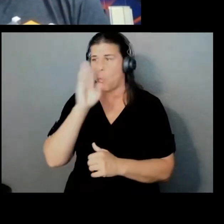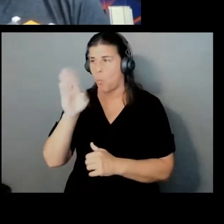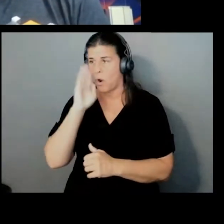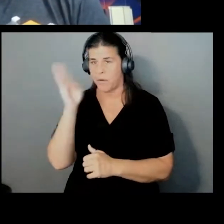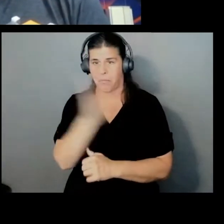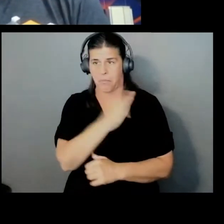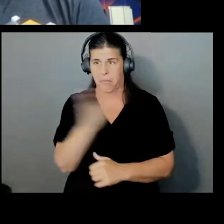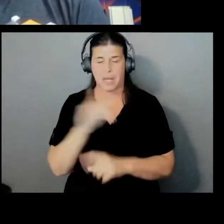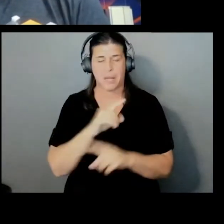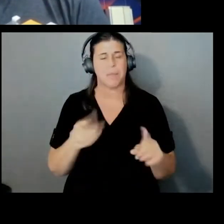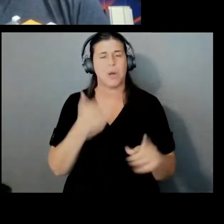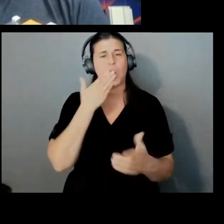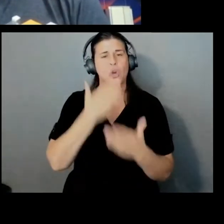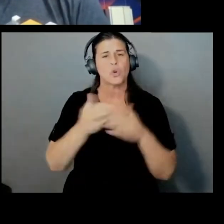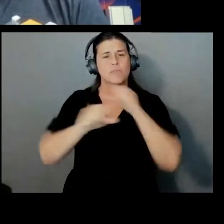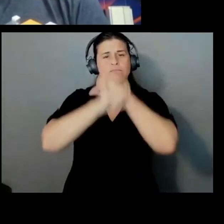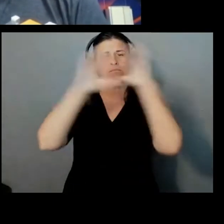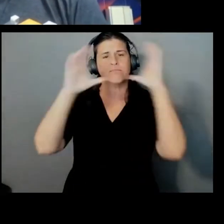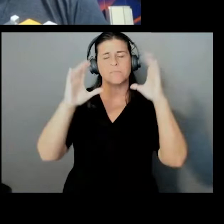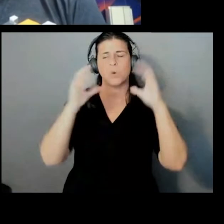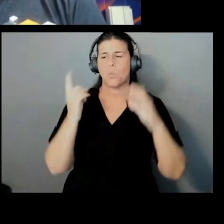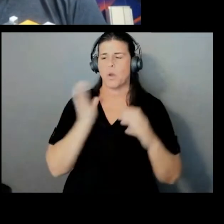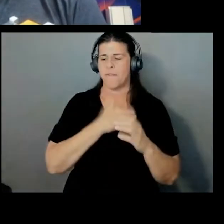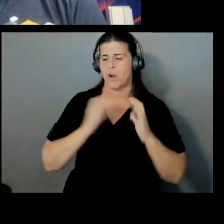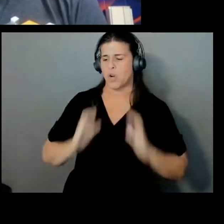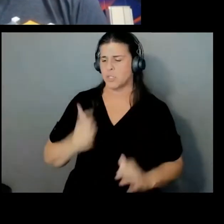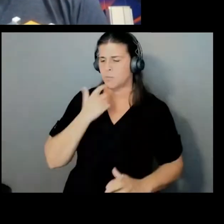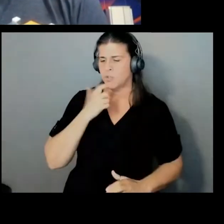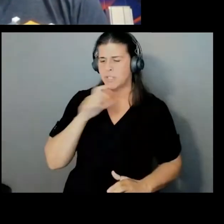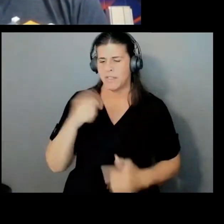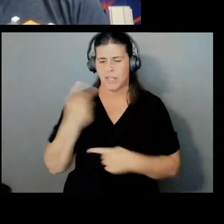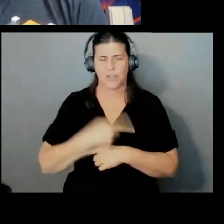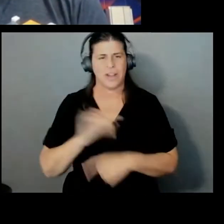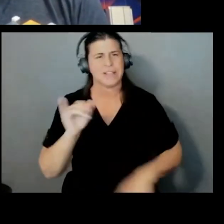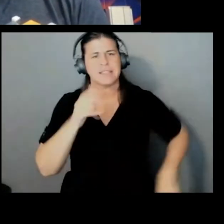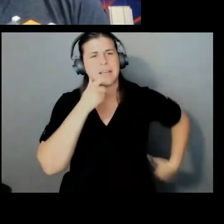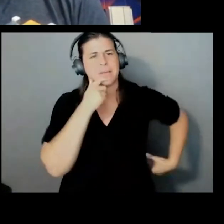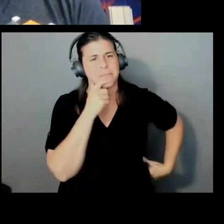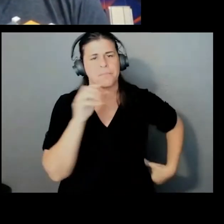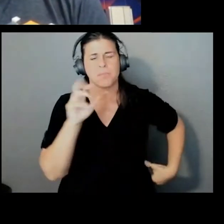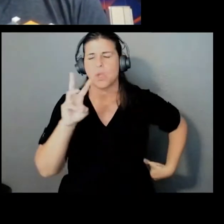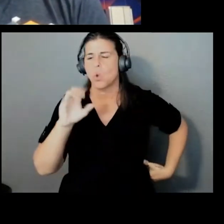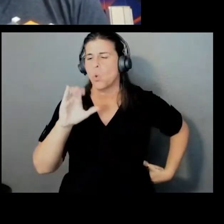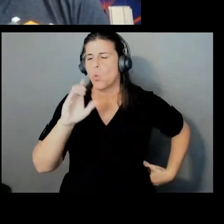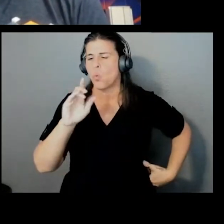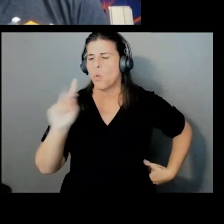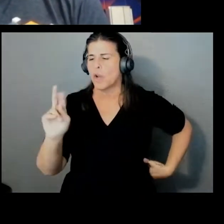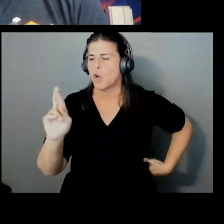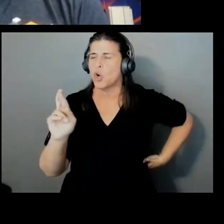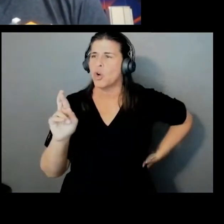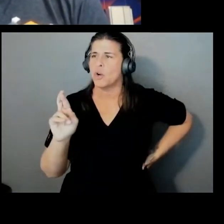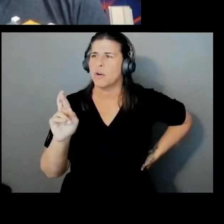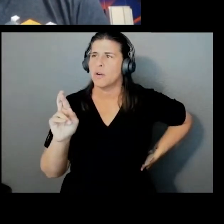as one of our customers said the other day, it's like Wickr is Slack and Zoom had a security baby.